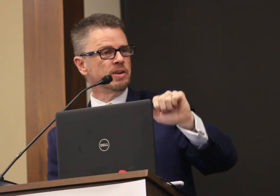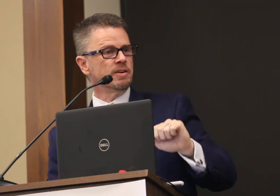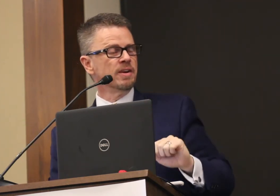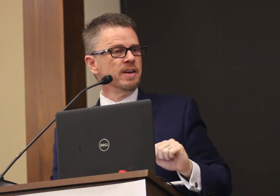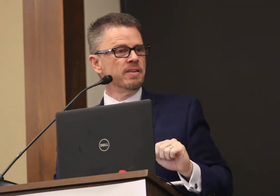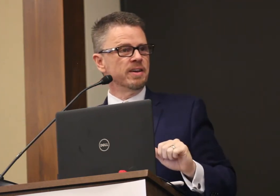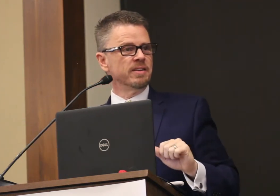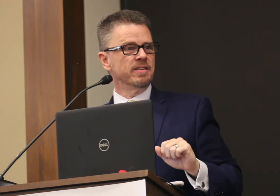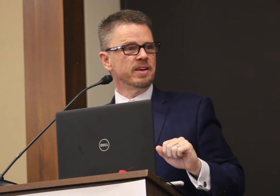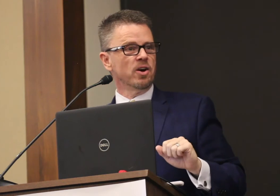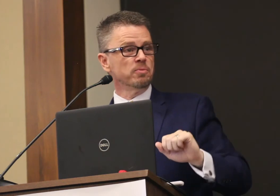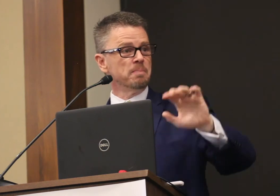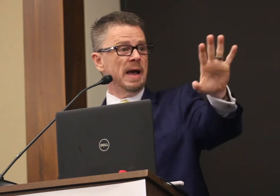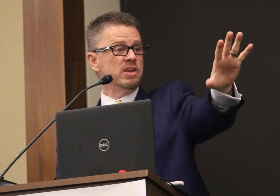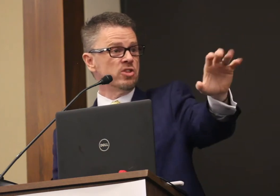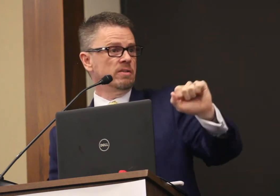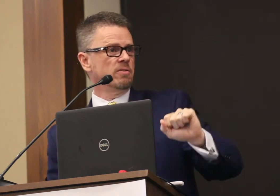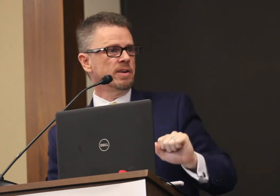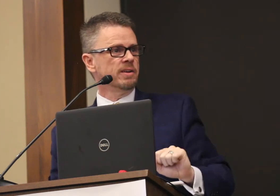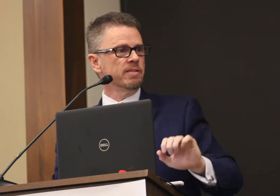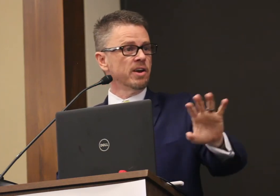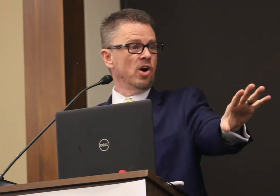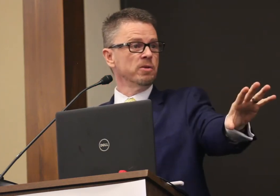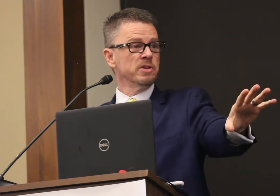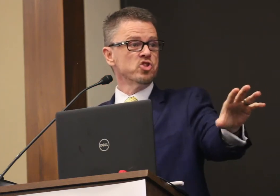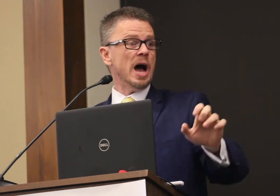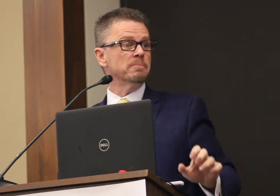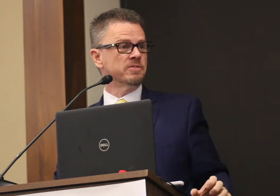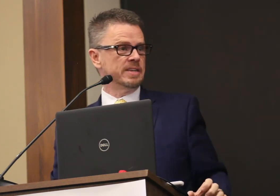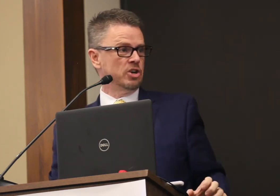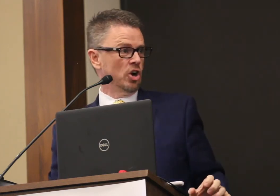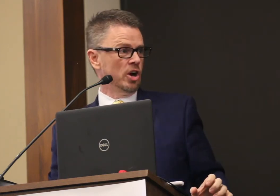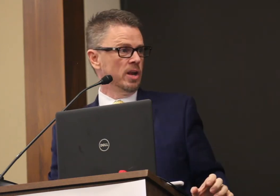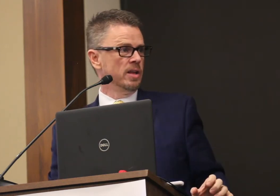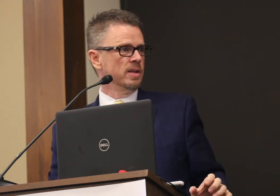Over here they called him a patient. Over here they called him a job seeker.